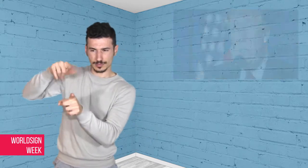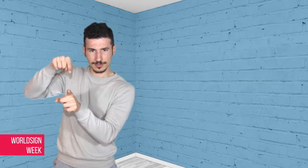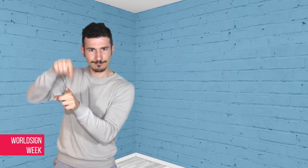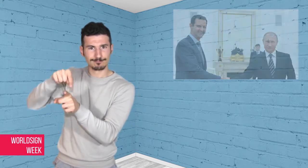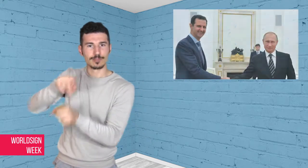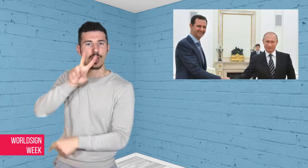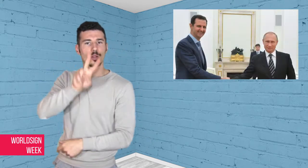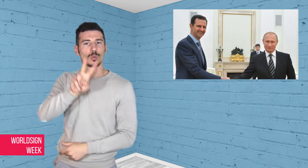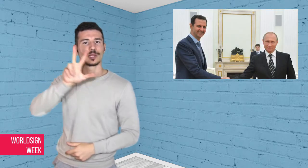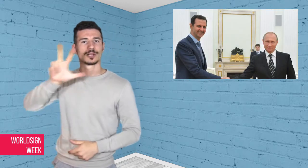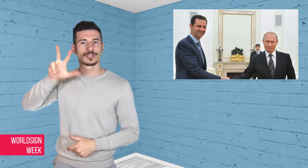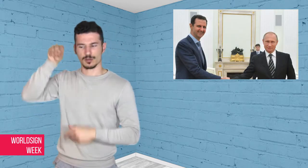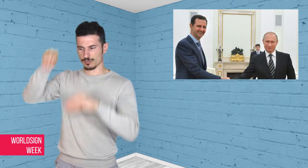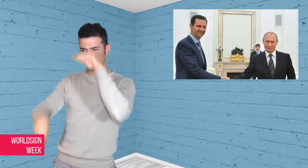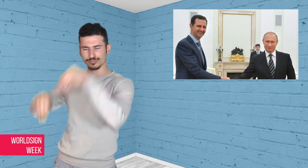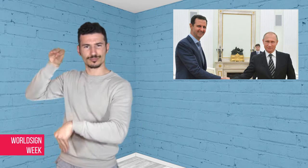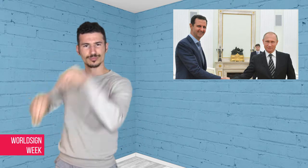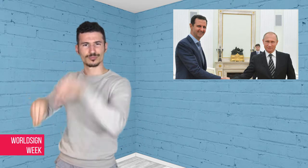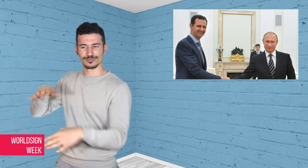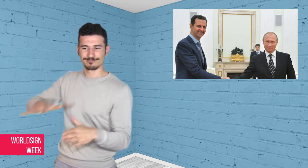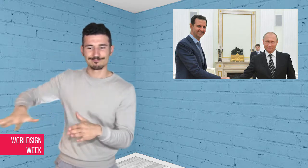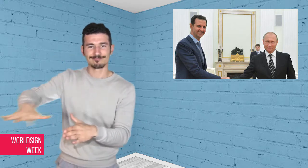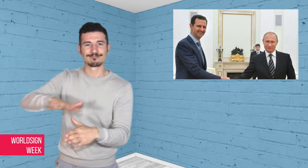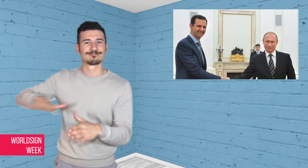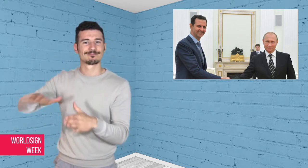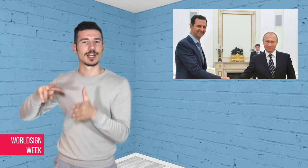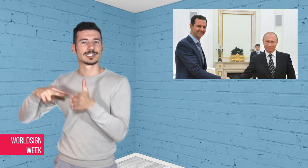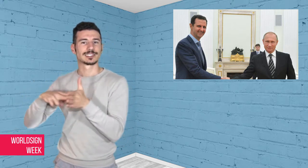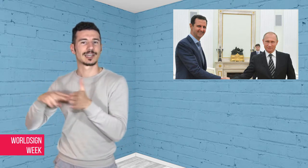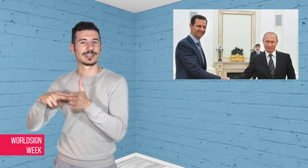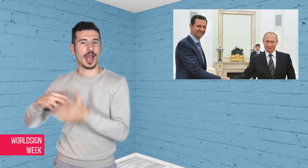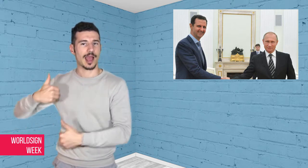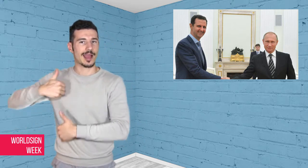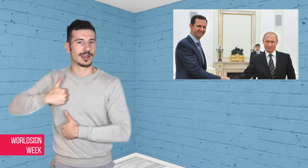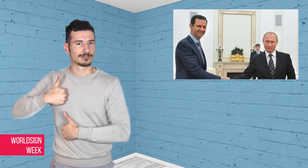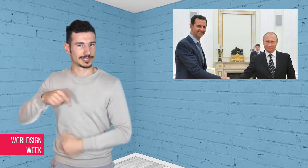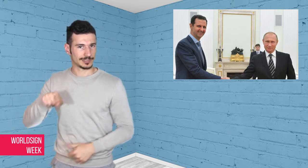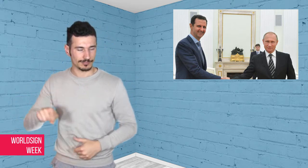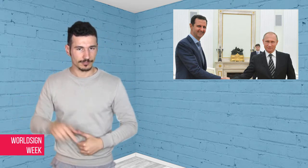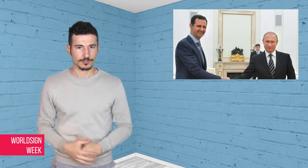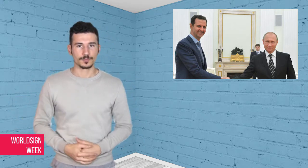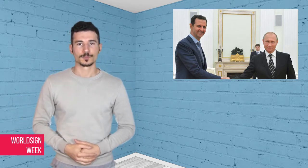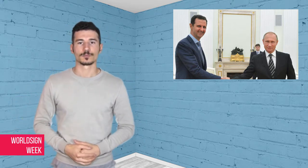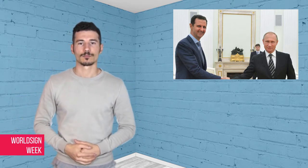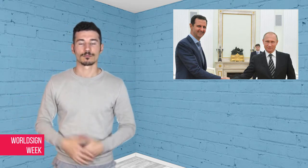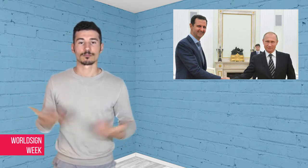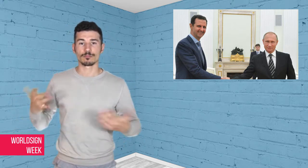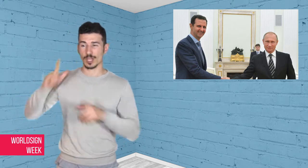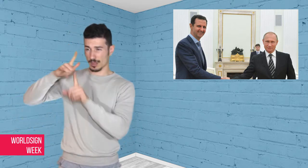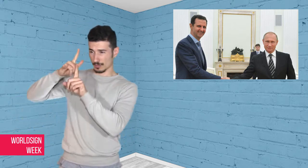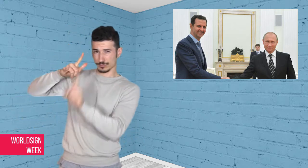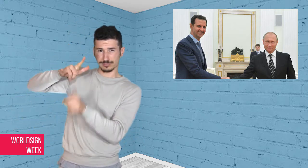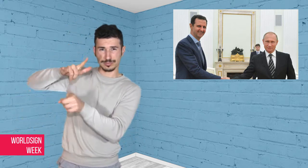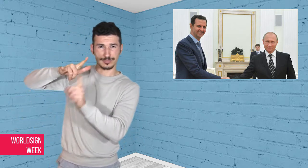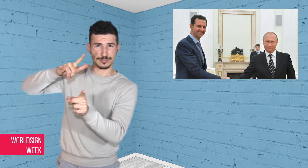Iran, who warned the US to back off but US President Trump assured them,